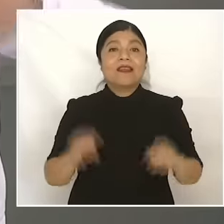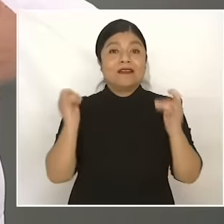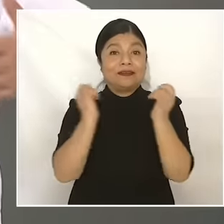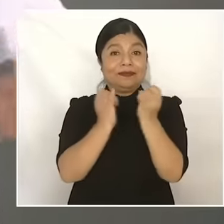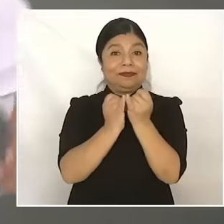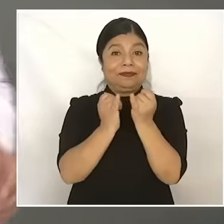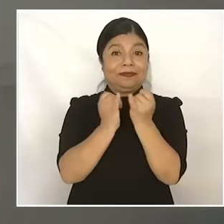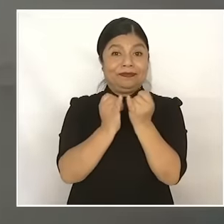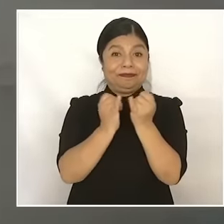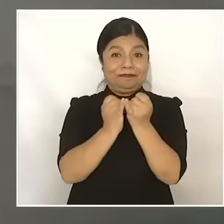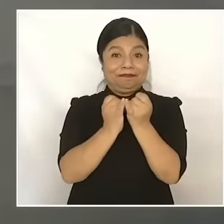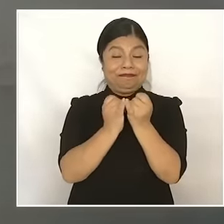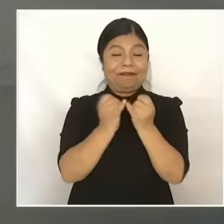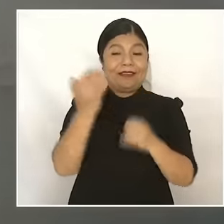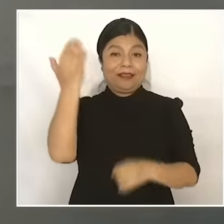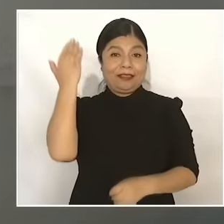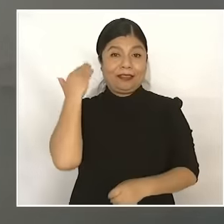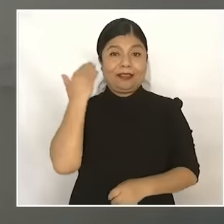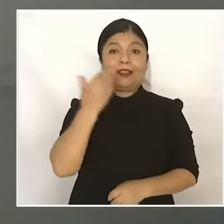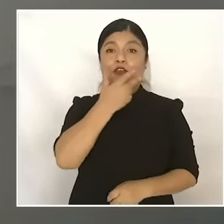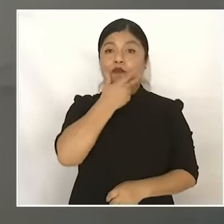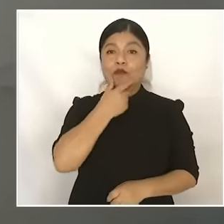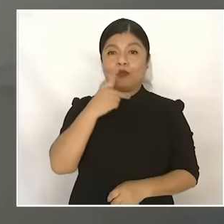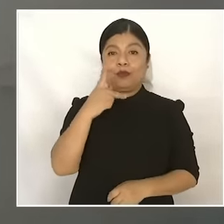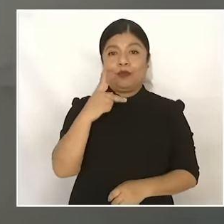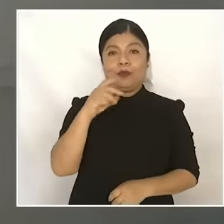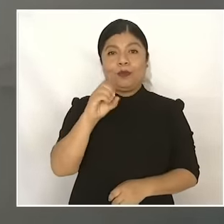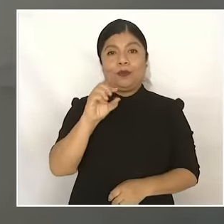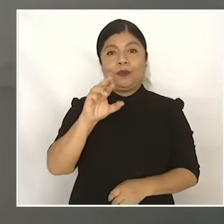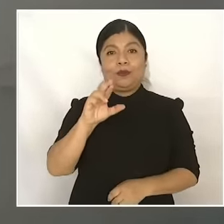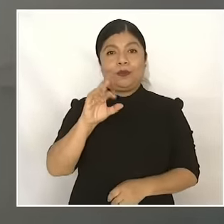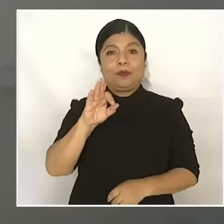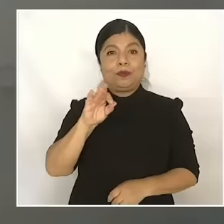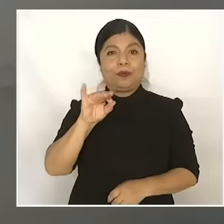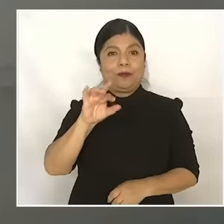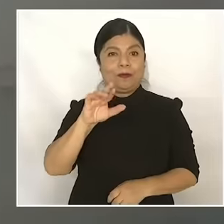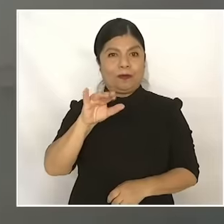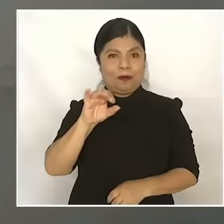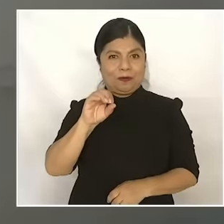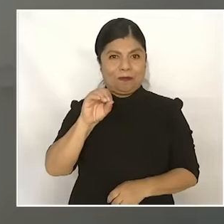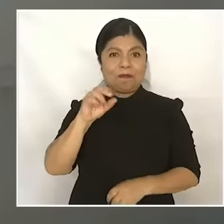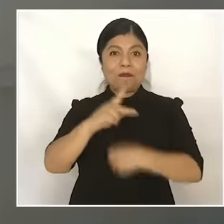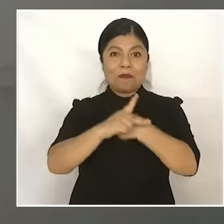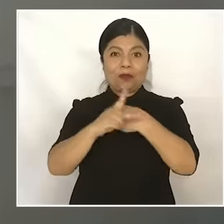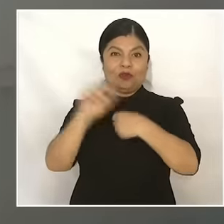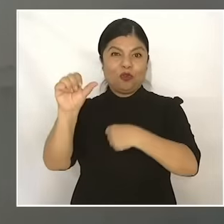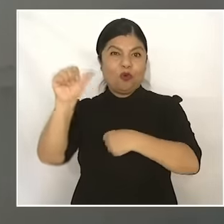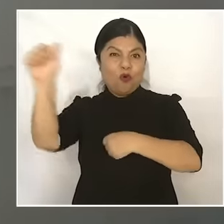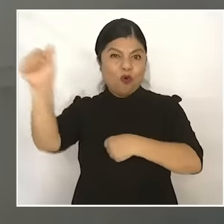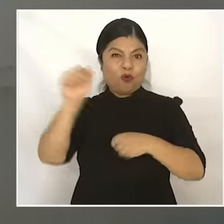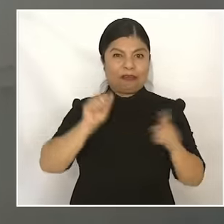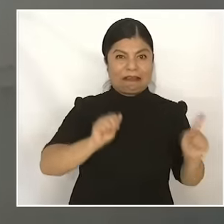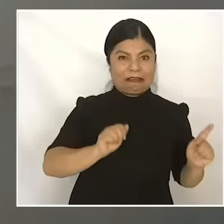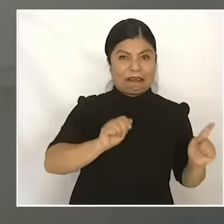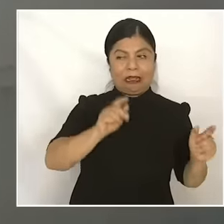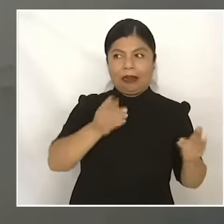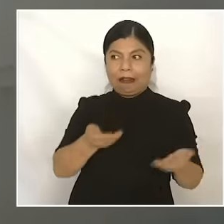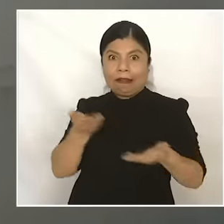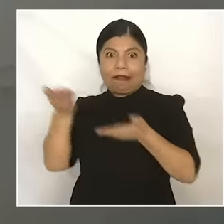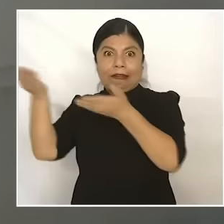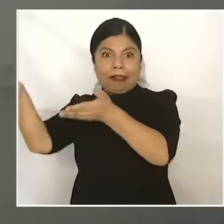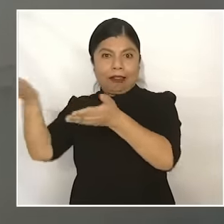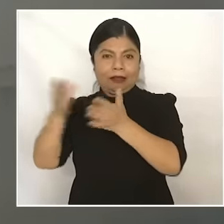Porfirio Díaz had given to foreigners, the oil was recovered, the mines were recovered,